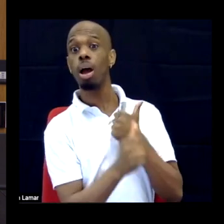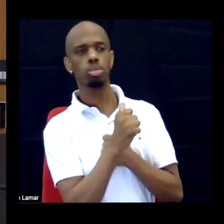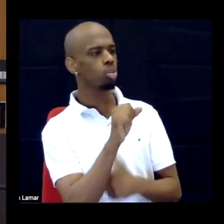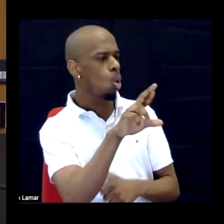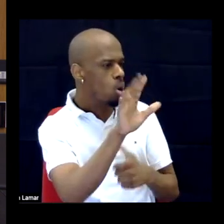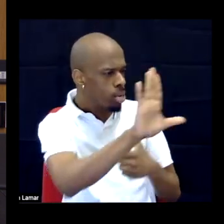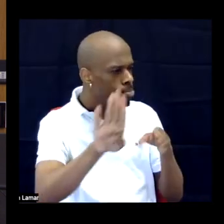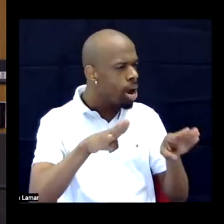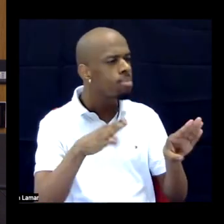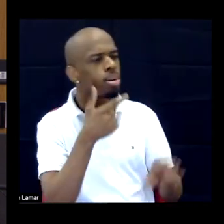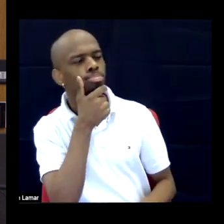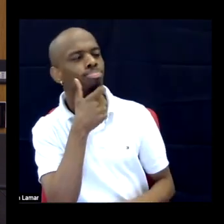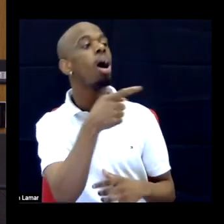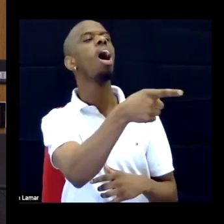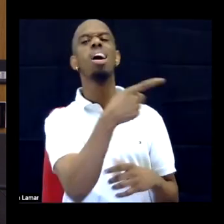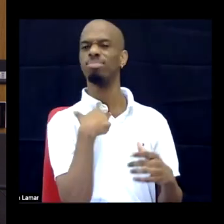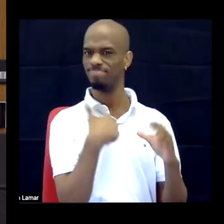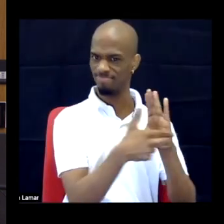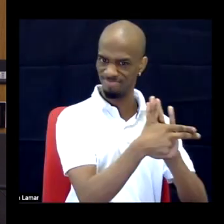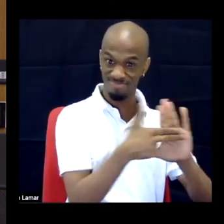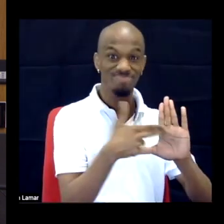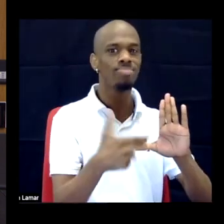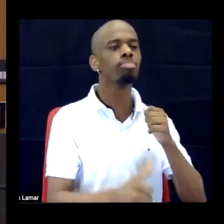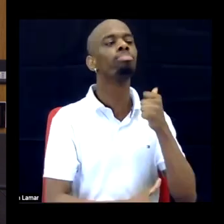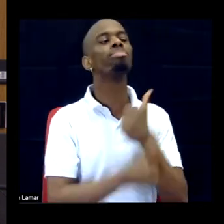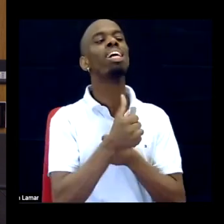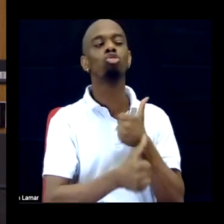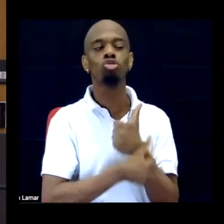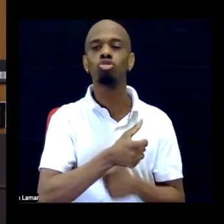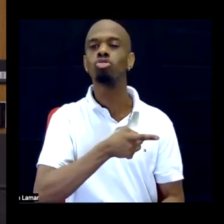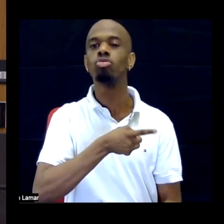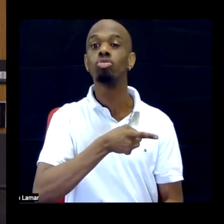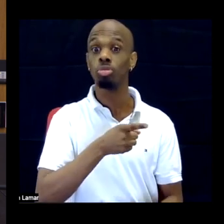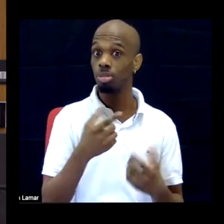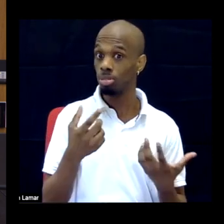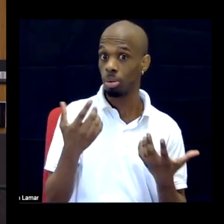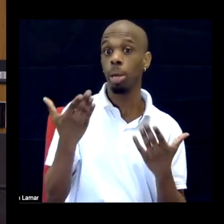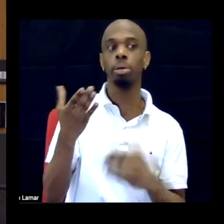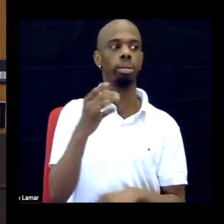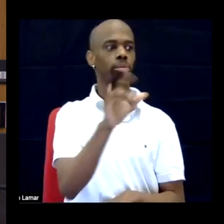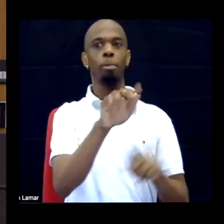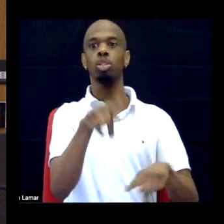the way they were behaving, you know, which might be the person who was injured in a car